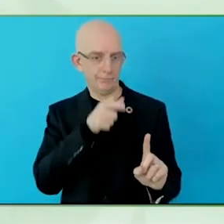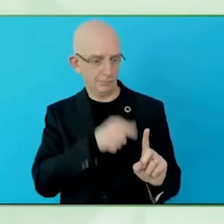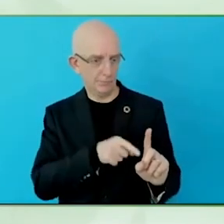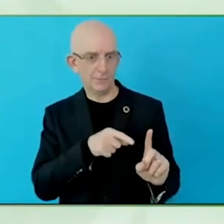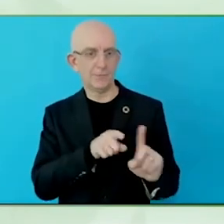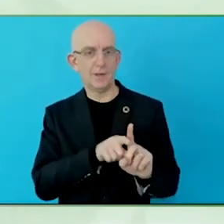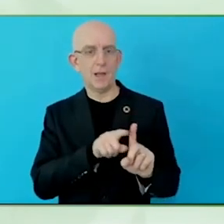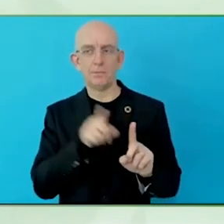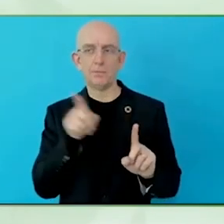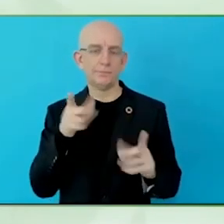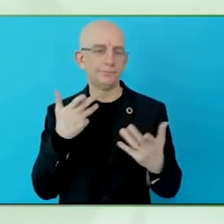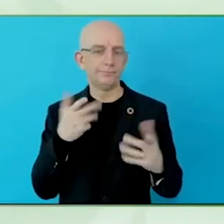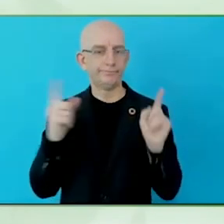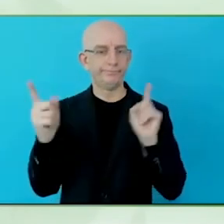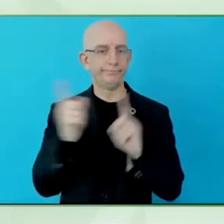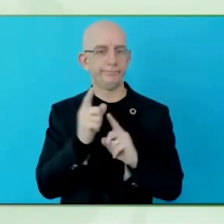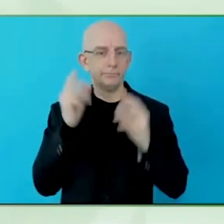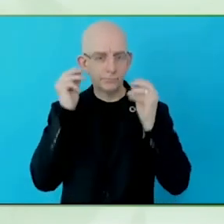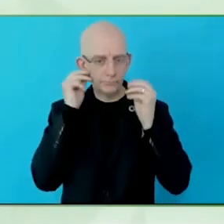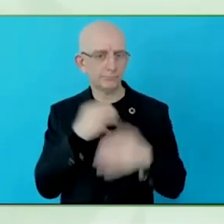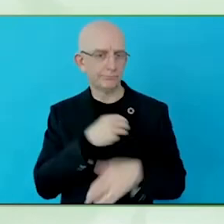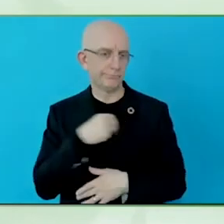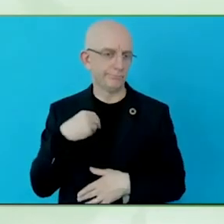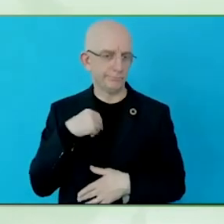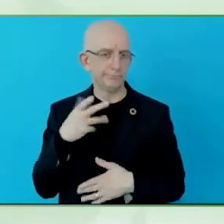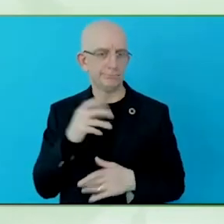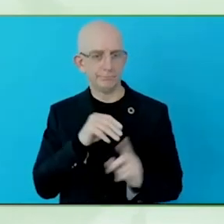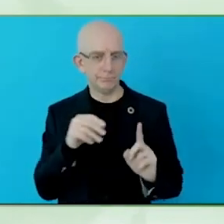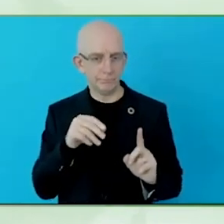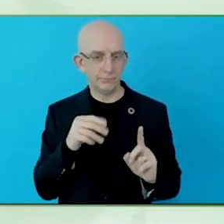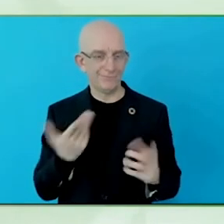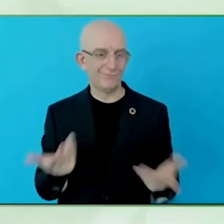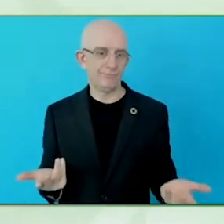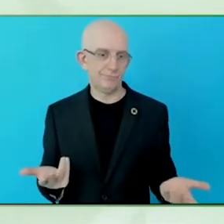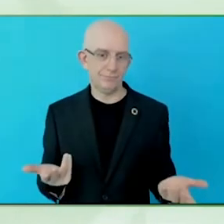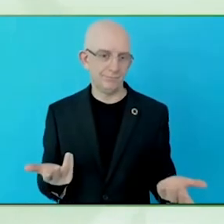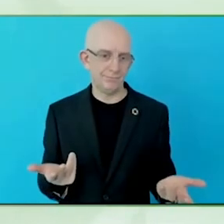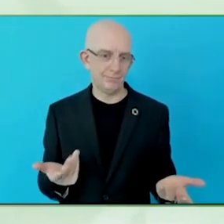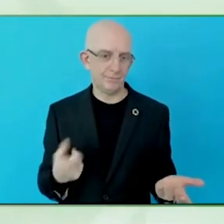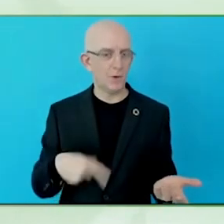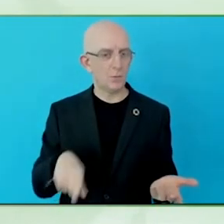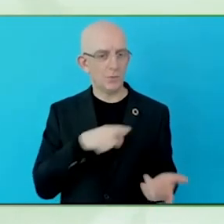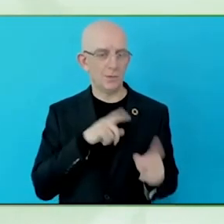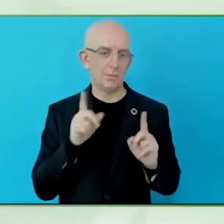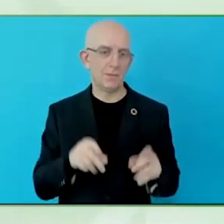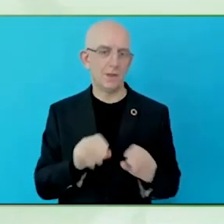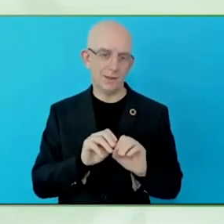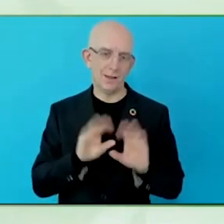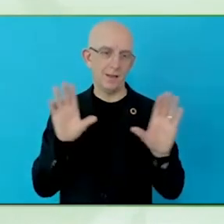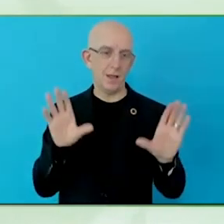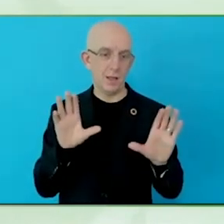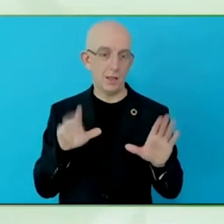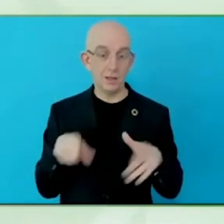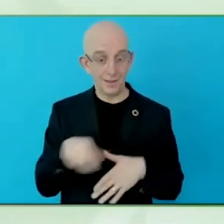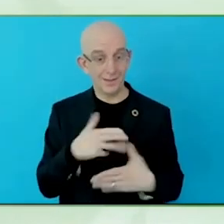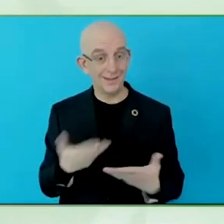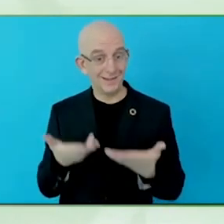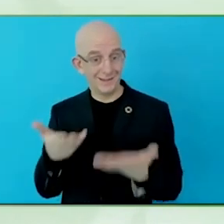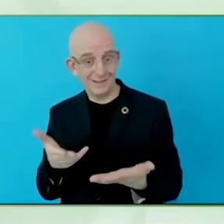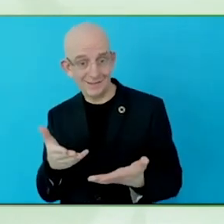all, appropriate assistive technology, it is not only a human rights issue, it is also an issue for development of sustainable